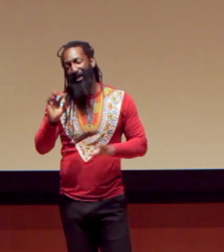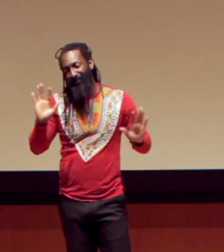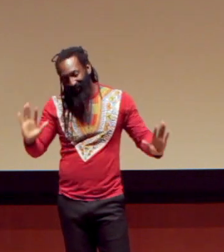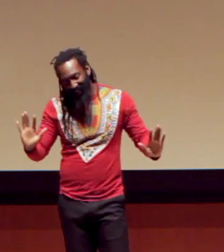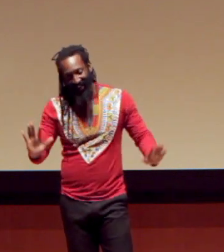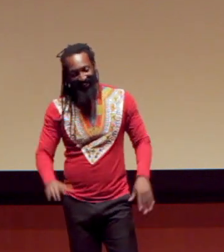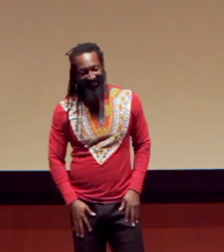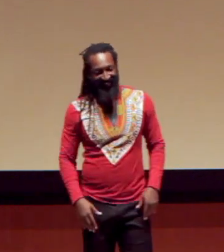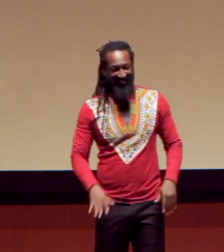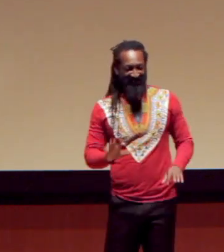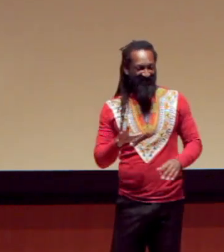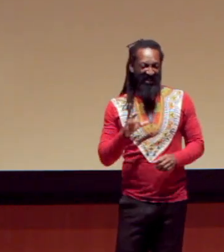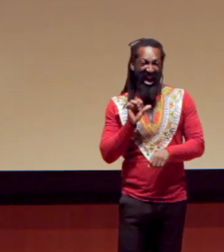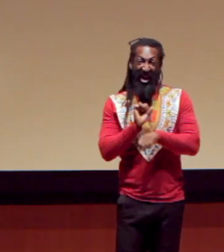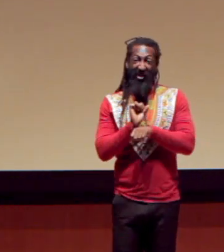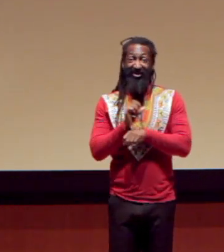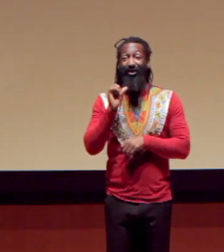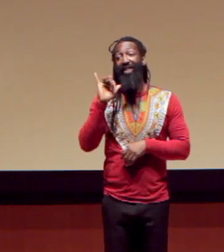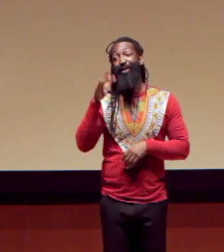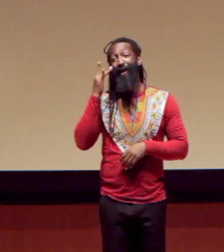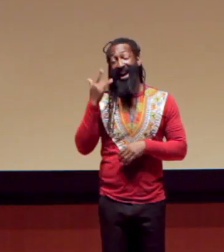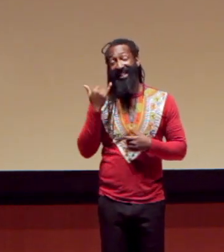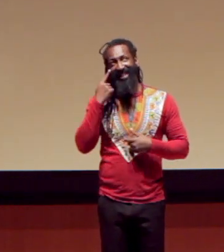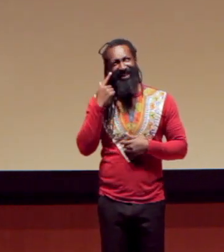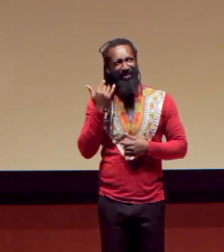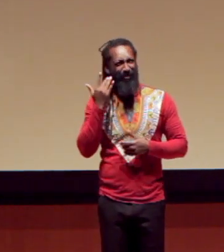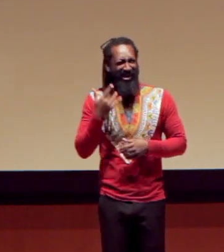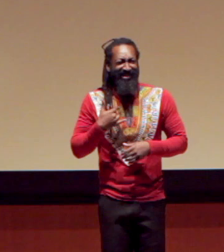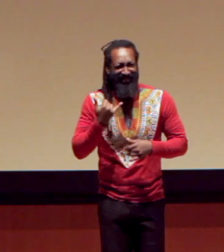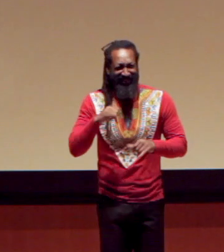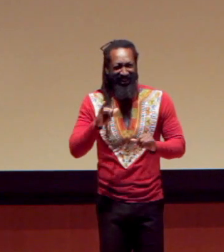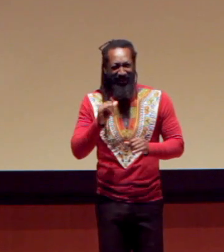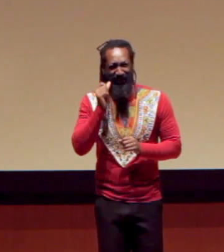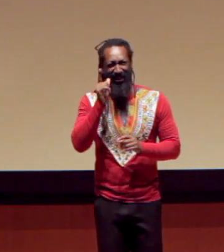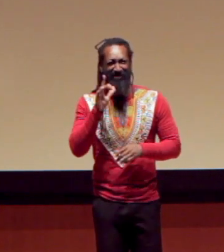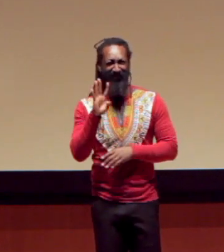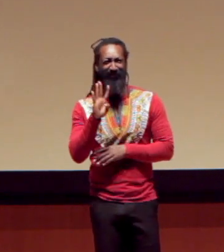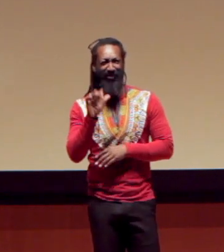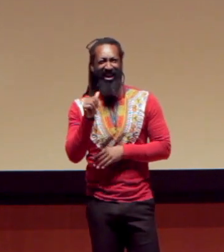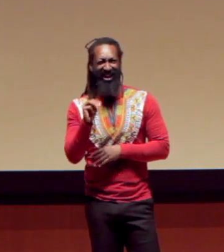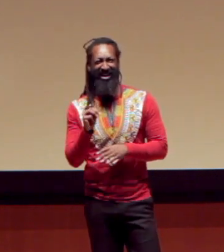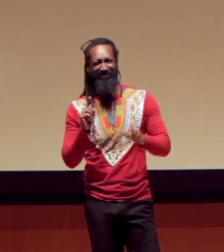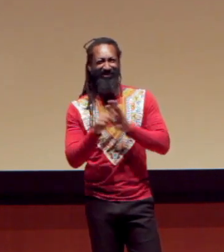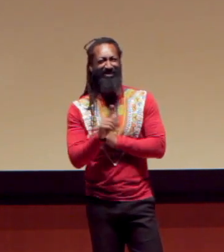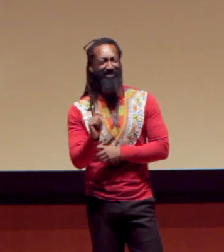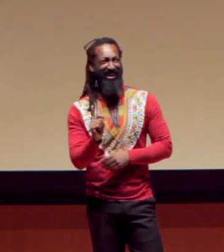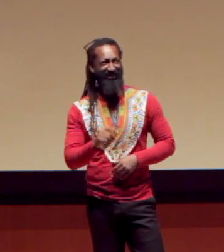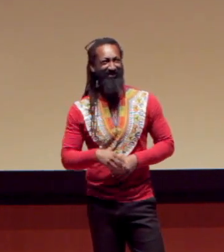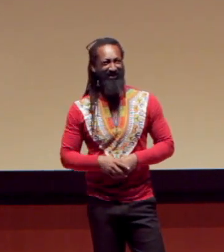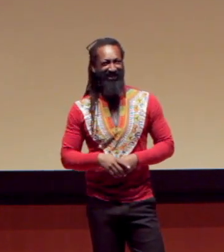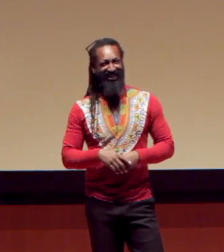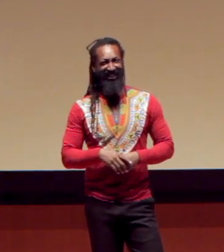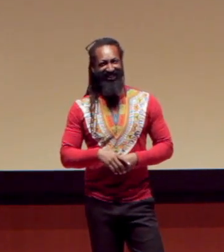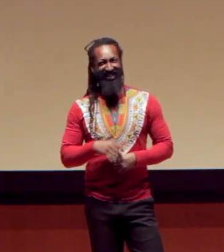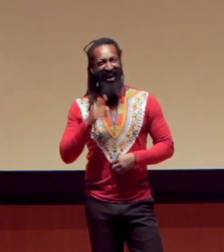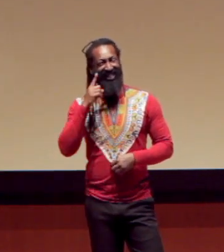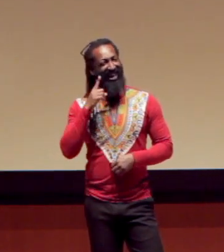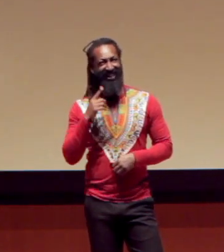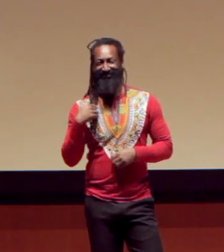So I got up at 4 a.m., and it worked. That’s probably why I still wake up at 4 a.m., trying to think of it. To go to the bathroom I still get up.